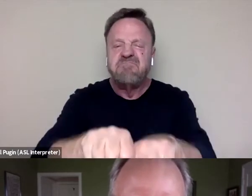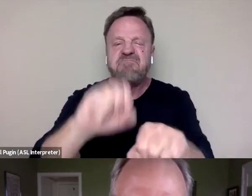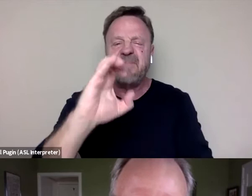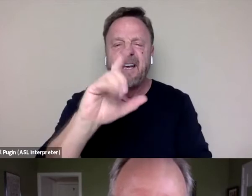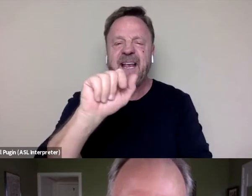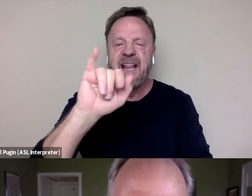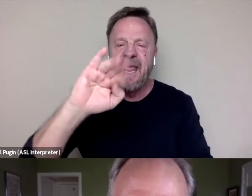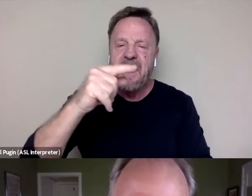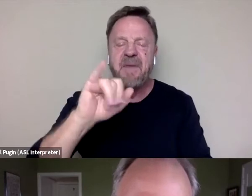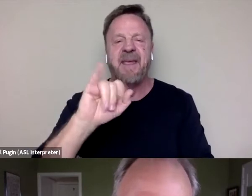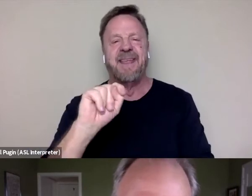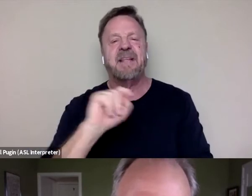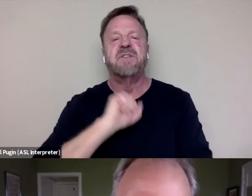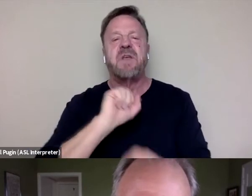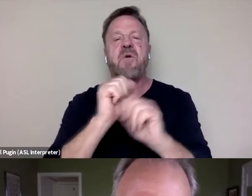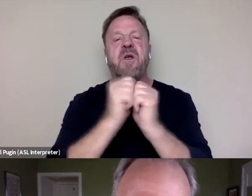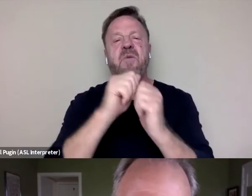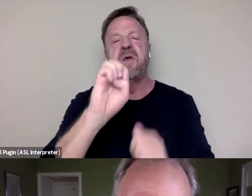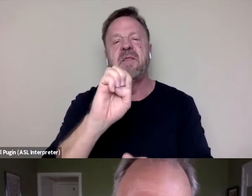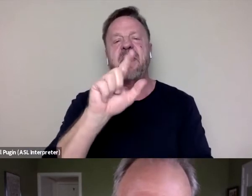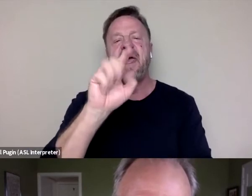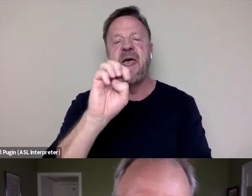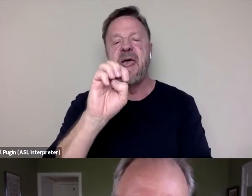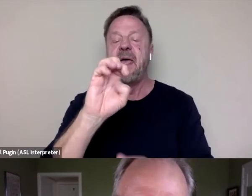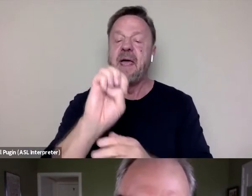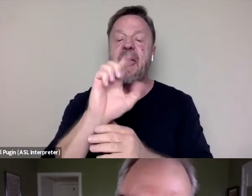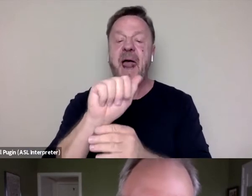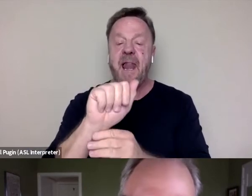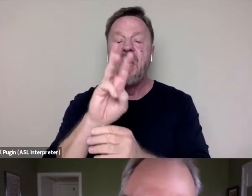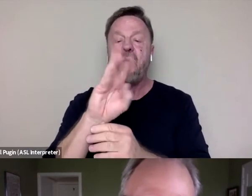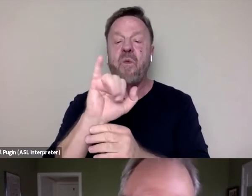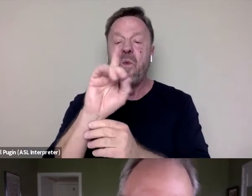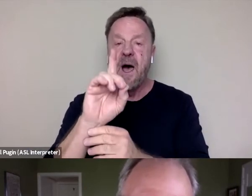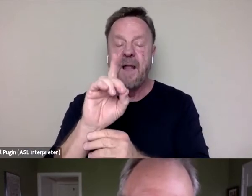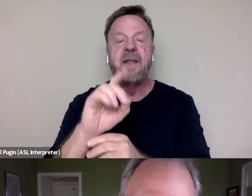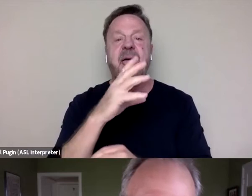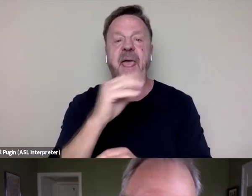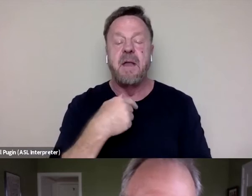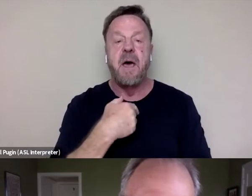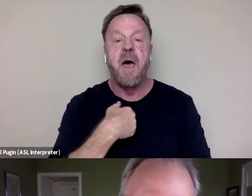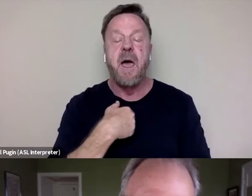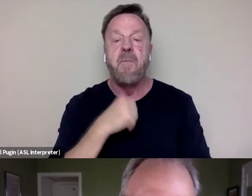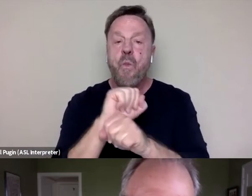And so I'm working with Ella Wylde. And I'm actually working on a book,